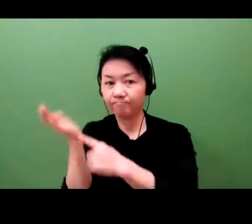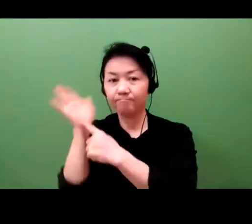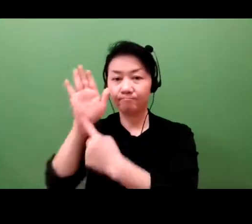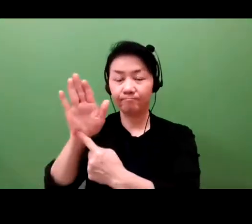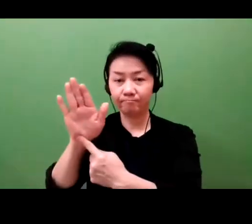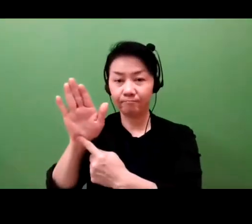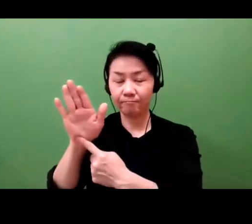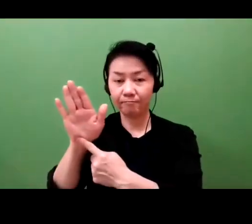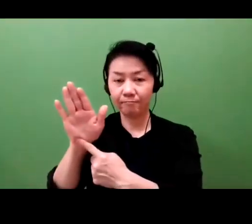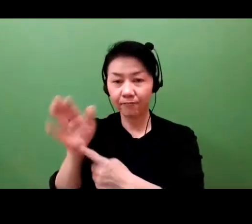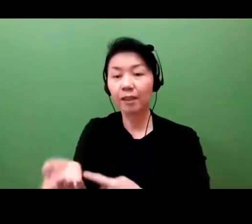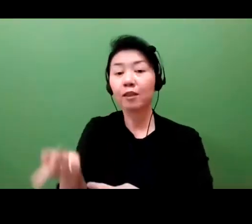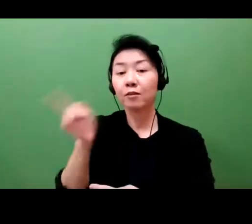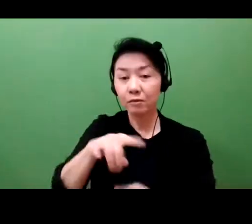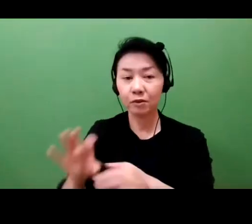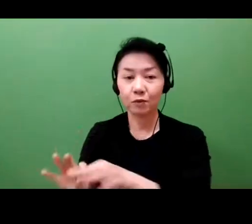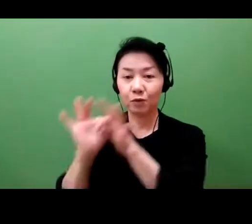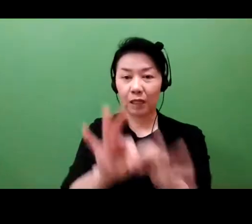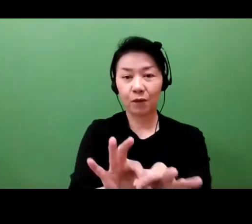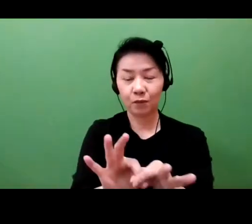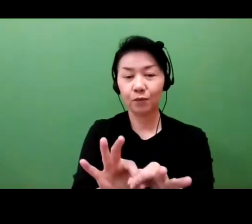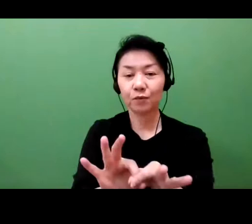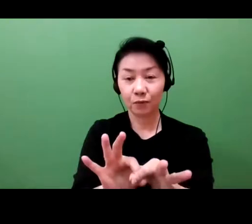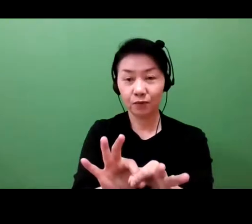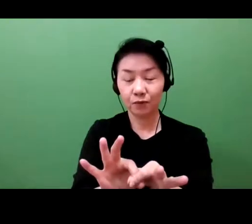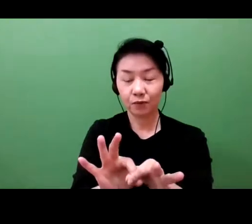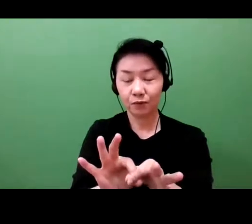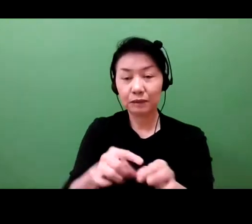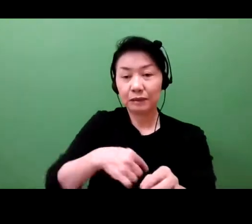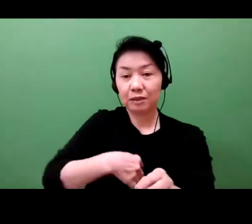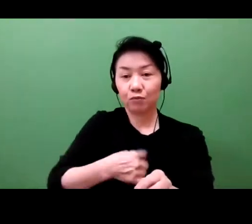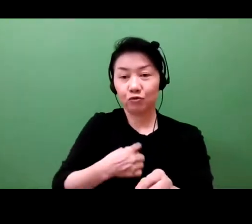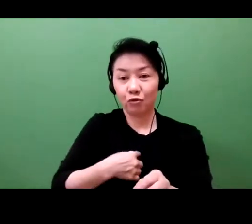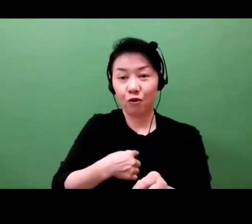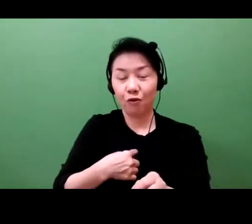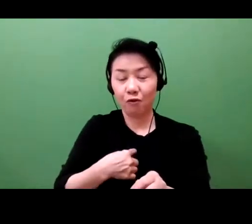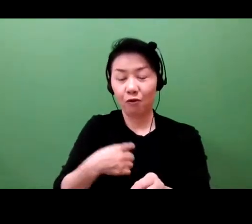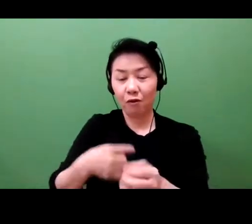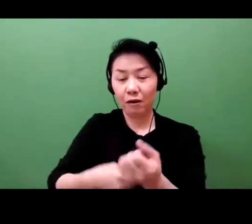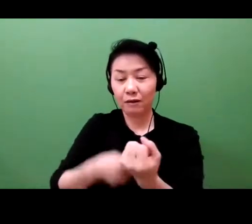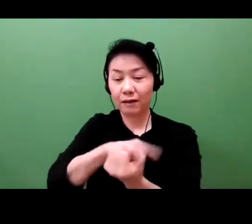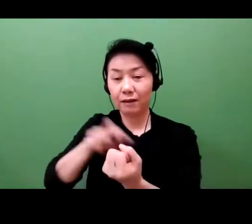the SME, that will come up with the proof of concept of a good or service.